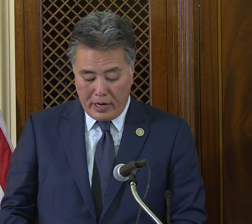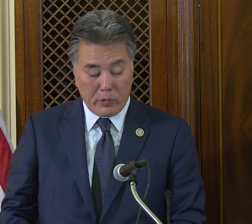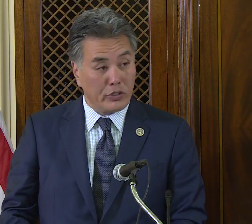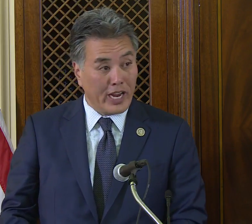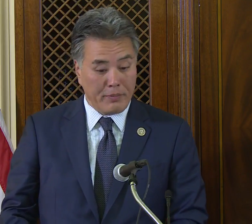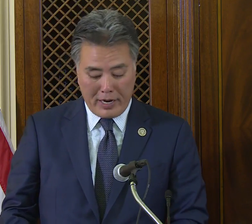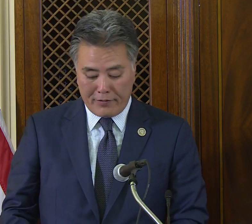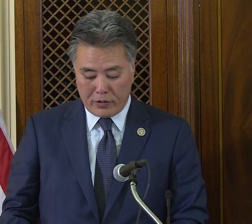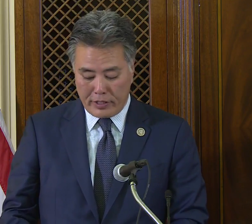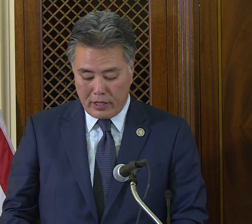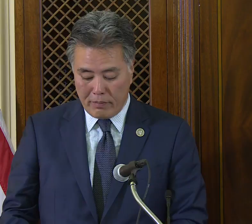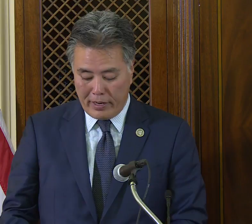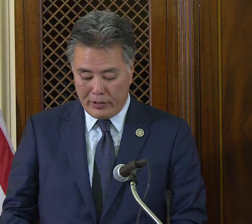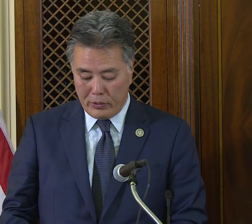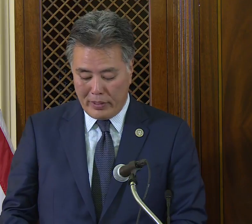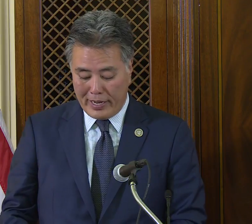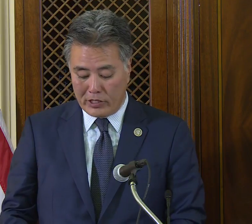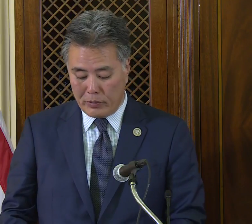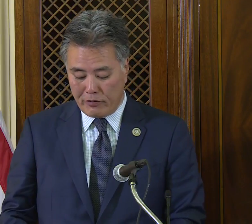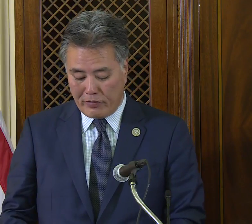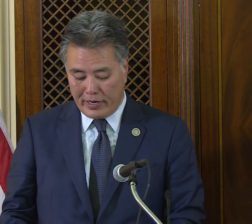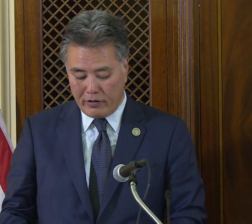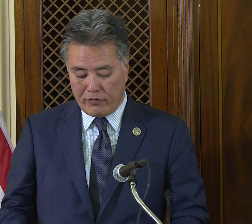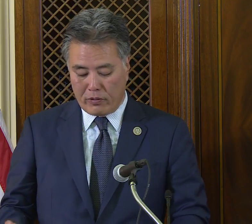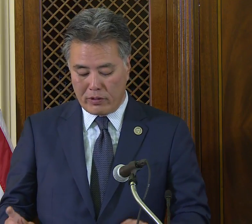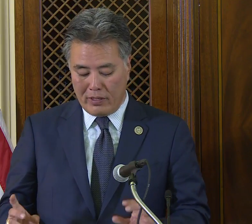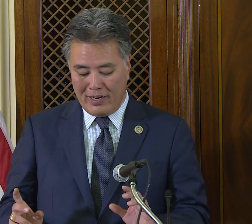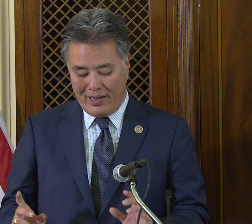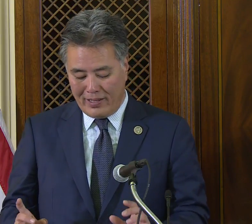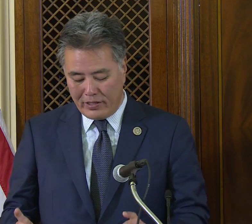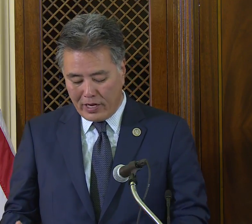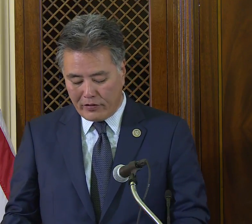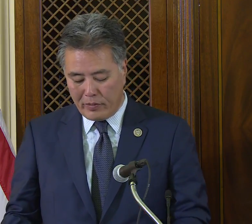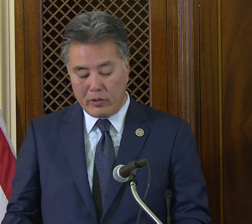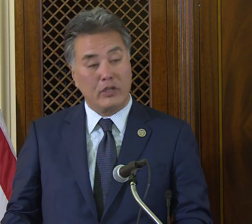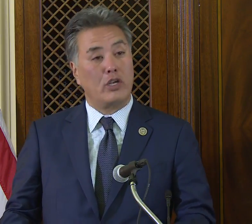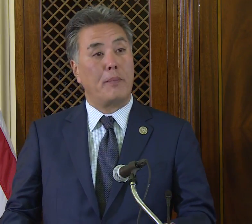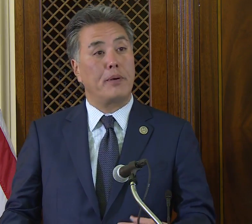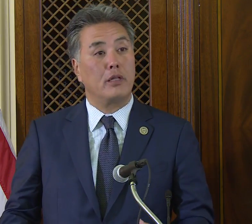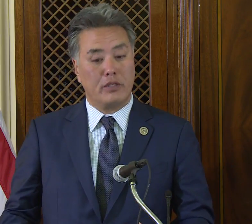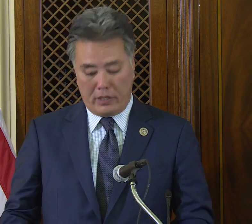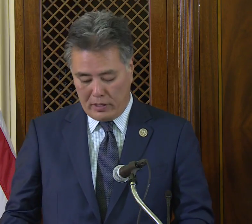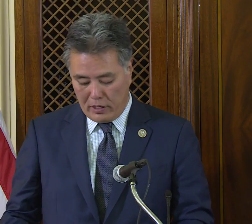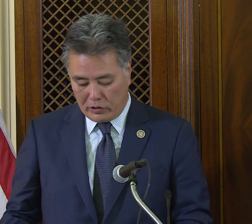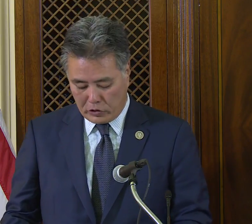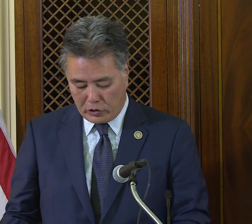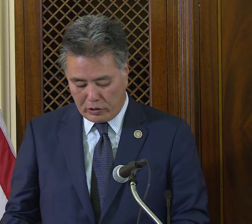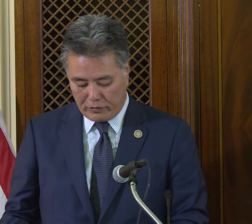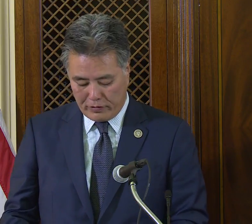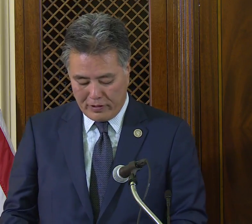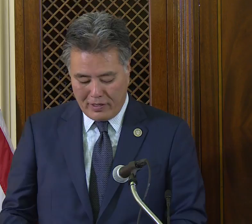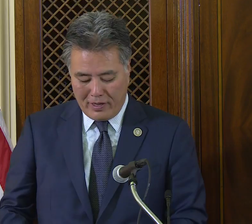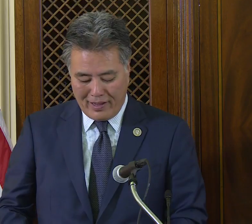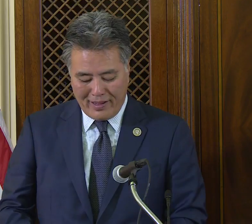It was named after a young man who has been fighting for the deaf community's ability to serve.